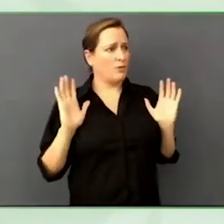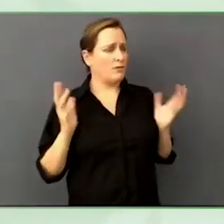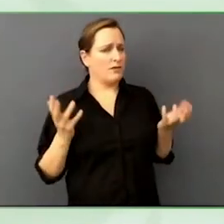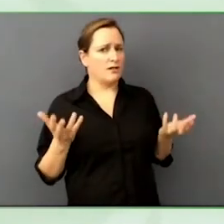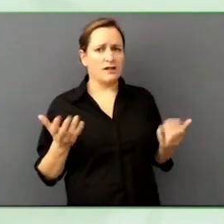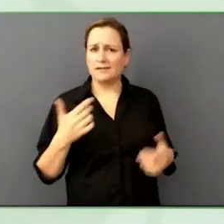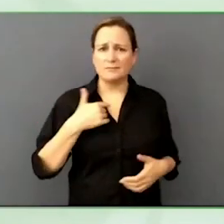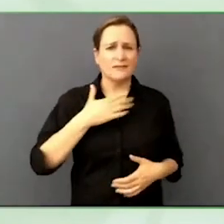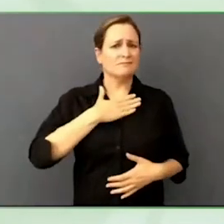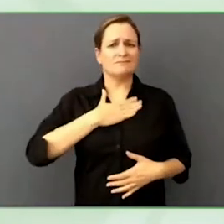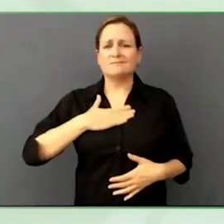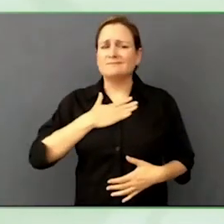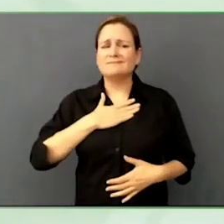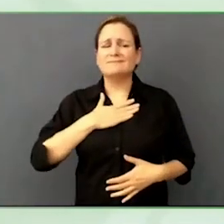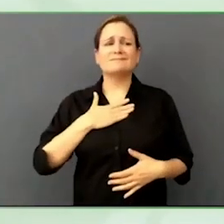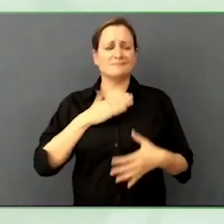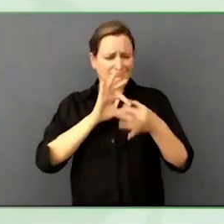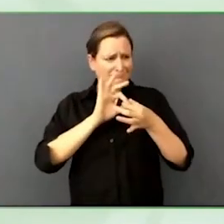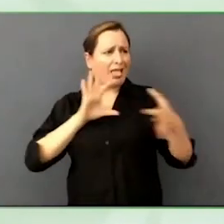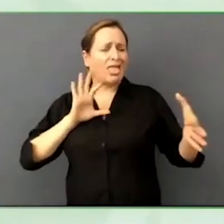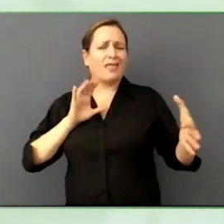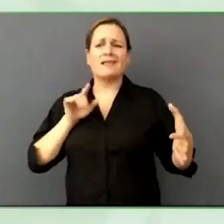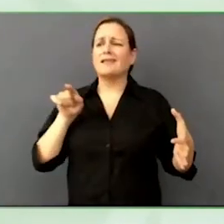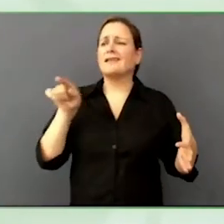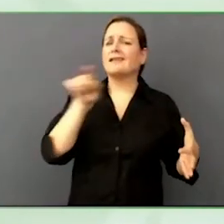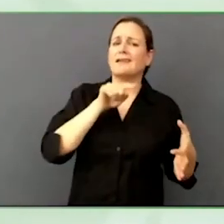to feel meaning in life and not be different.